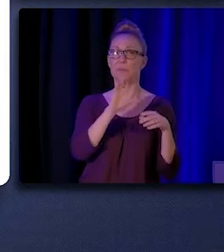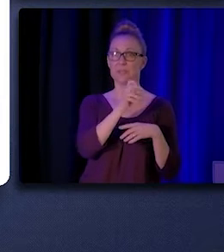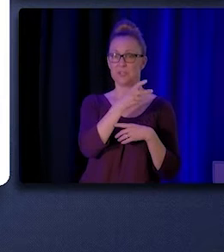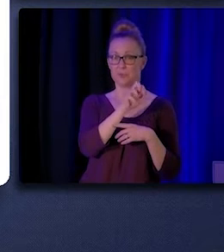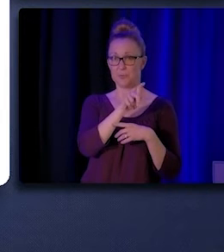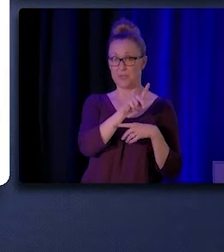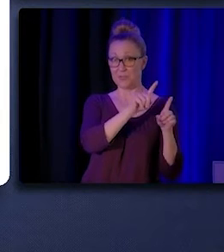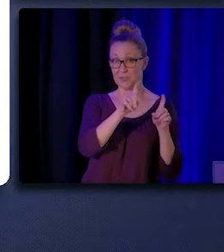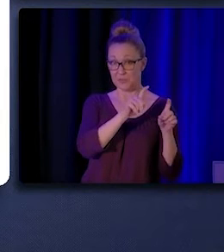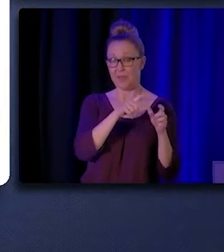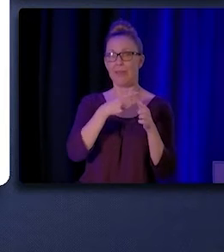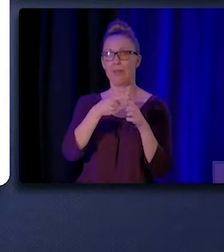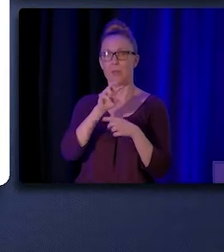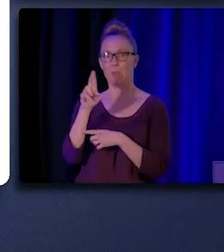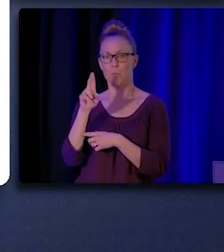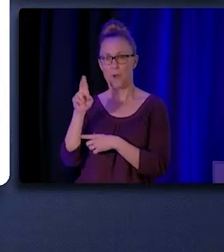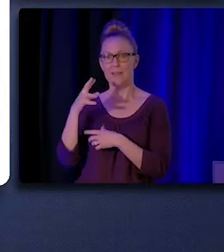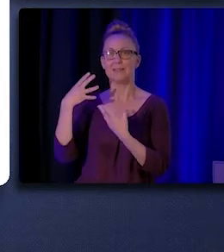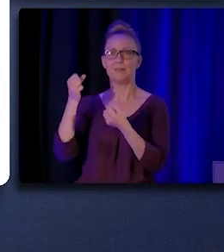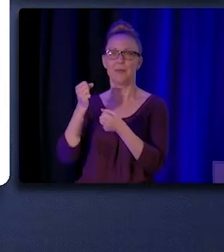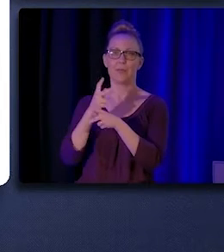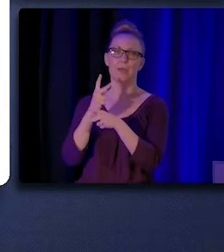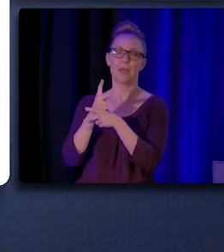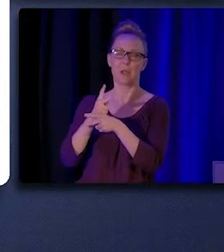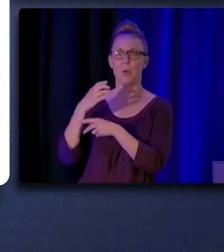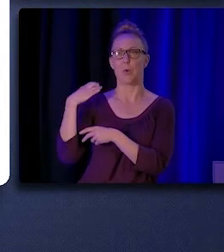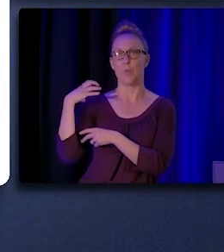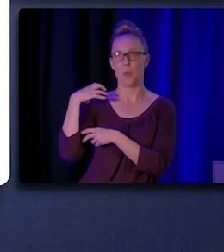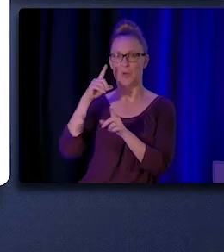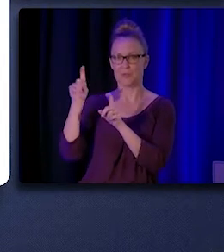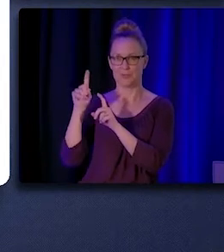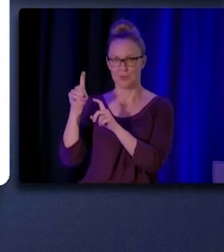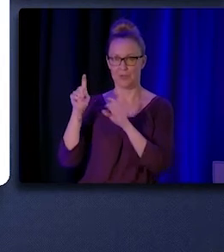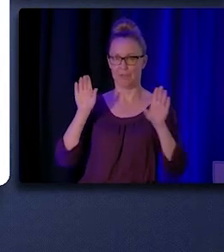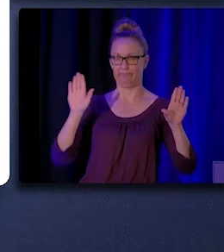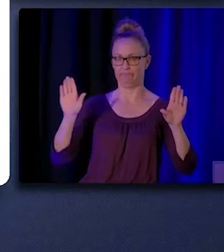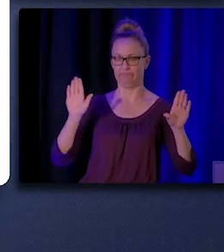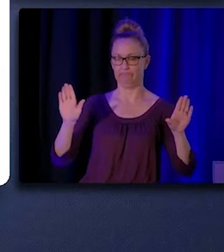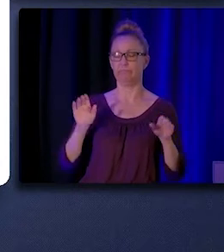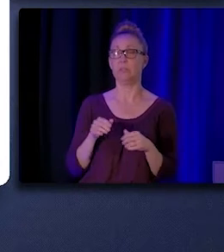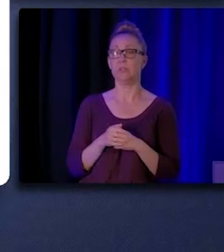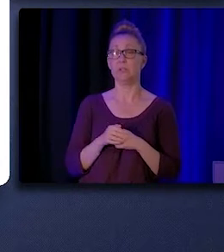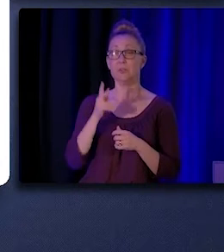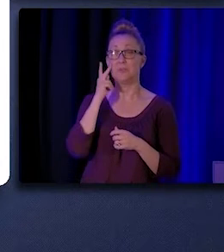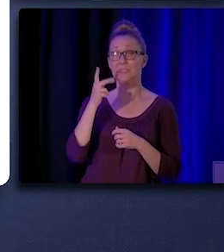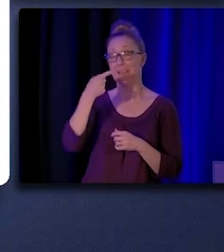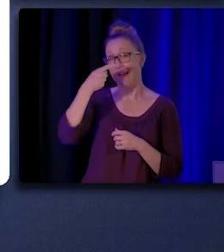from the CHW/P healthcare employer survey. As you can see, half of CHW/Ps reported